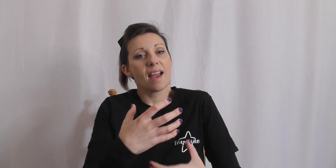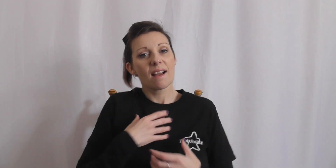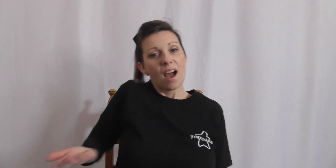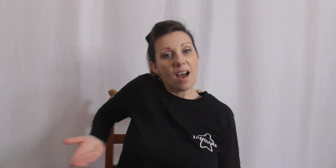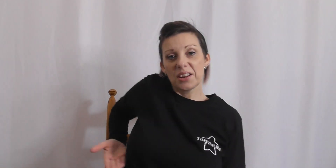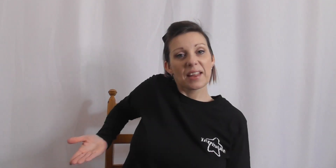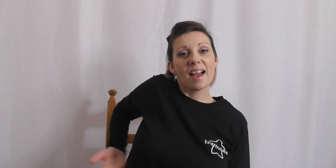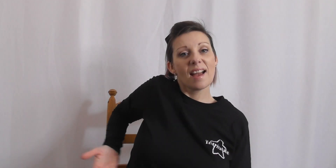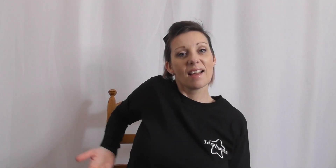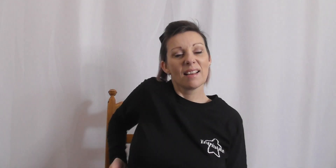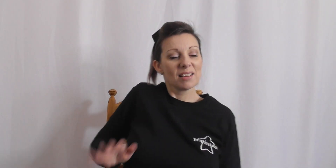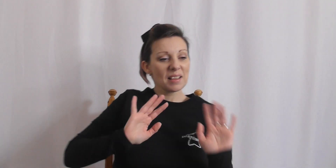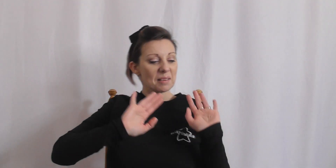air, i dont care